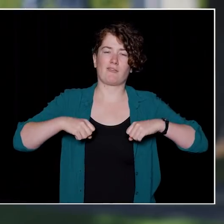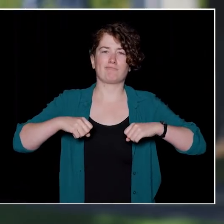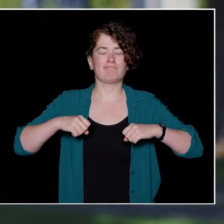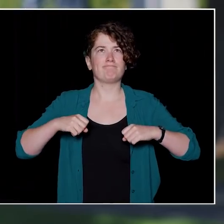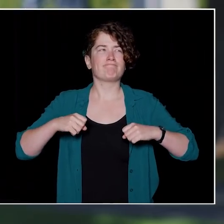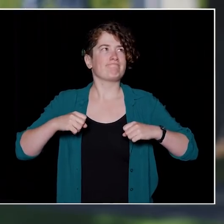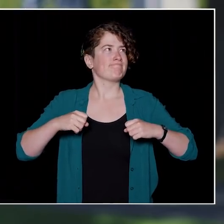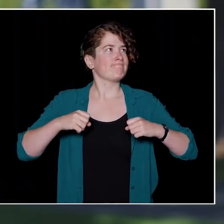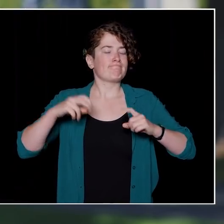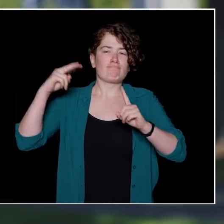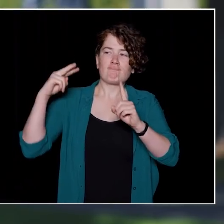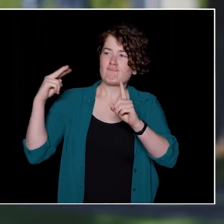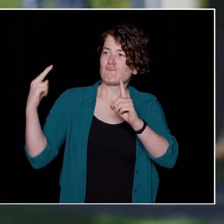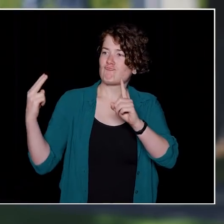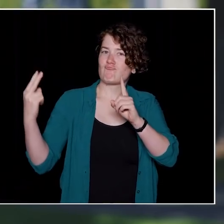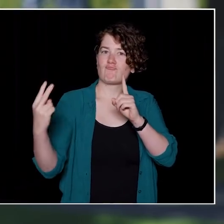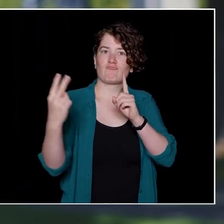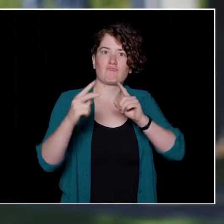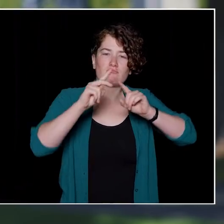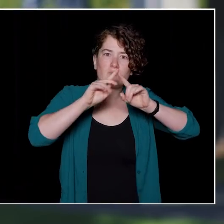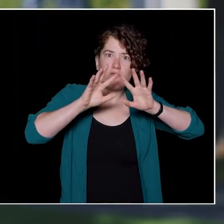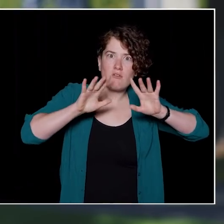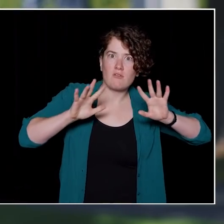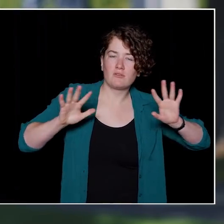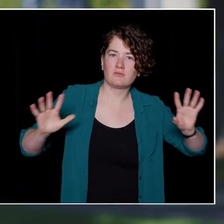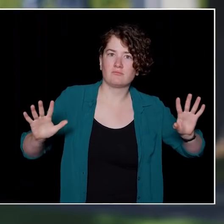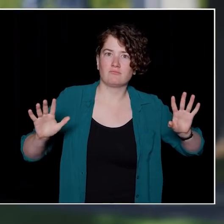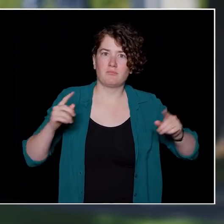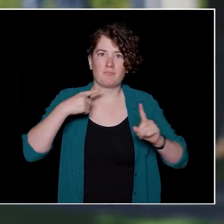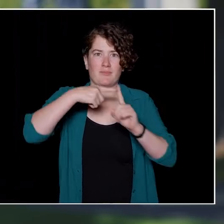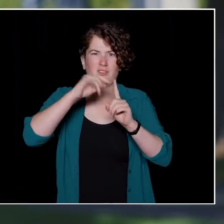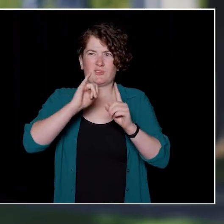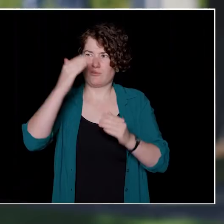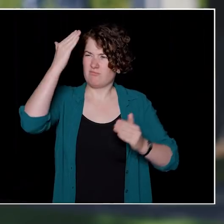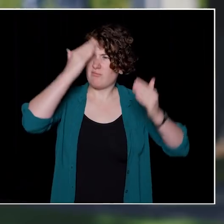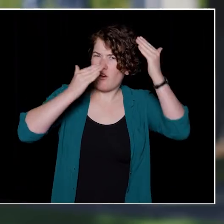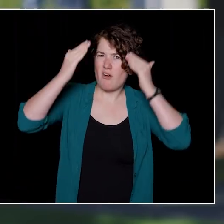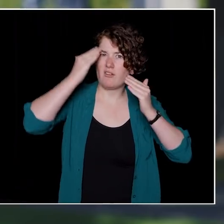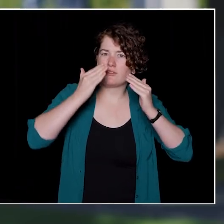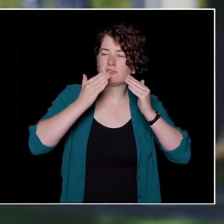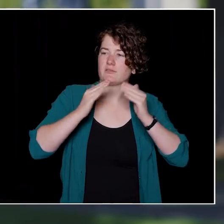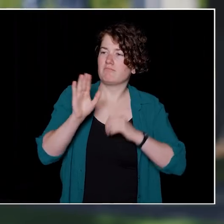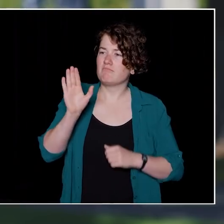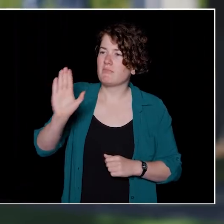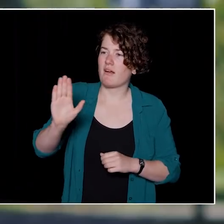the diverse perspectives and knowledge that exists across cultures and across disciplines.